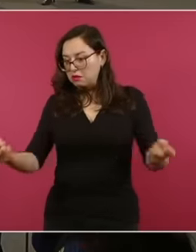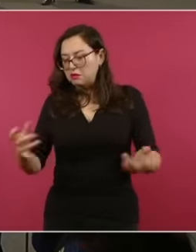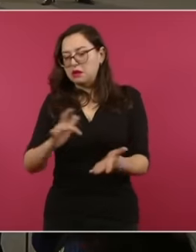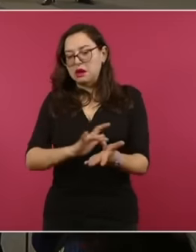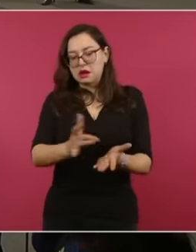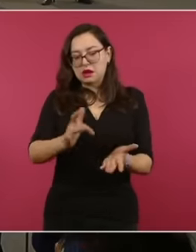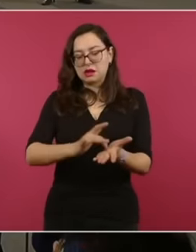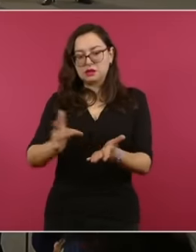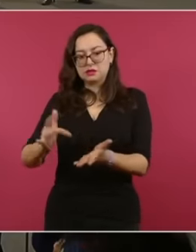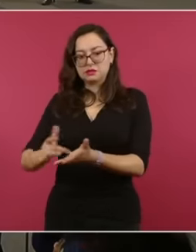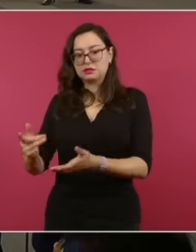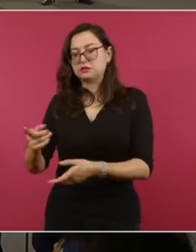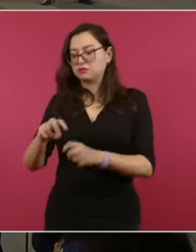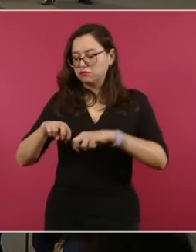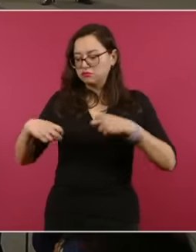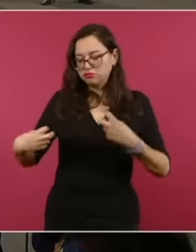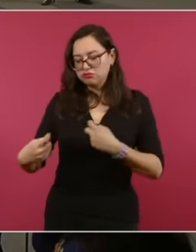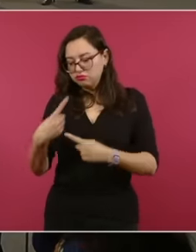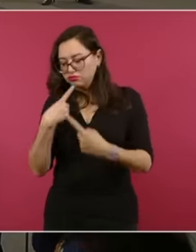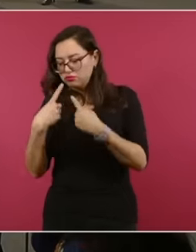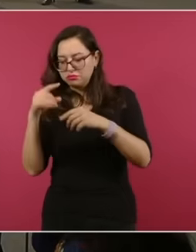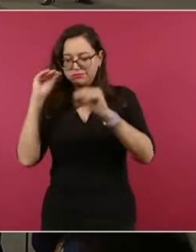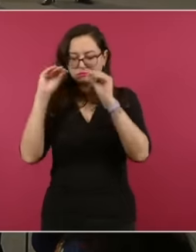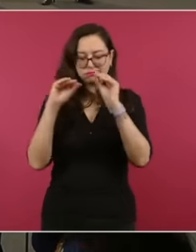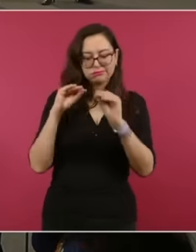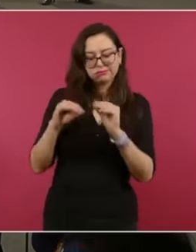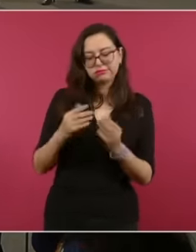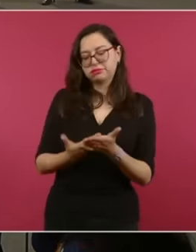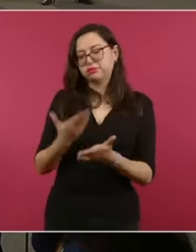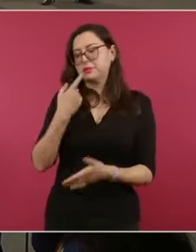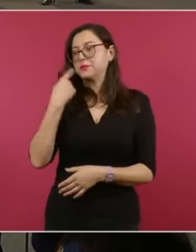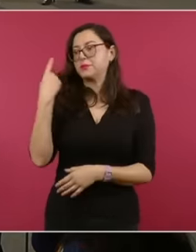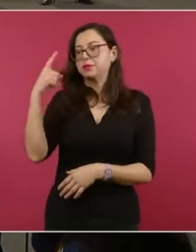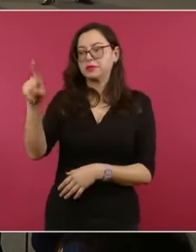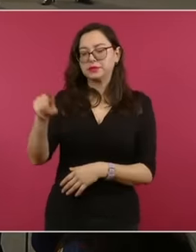photograph because they were the ones who precisely prepared this lawsuit Thank you very much Mr.